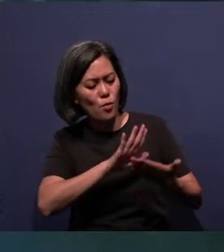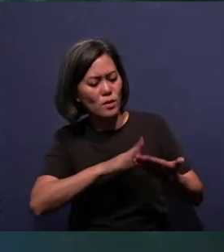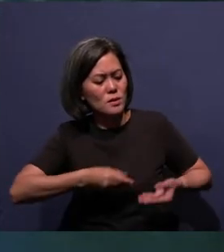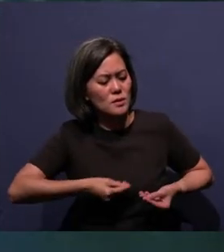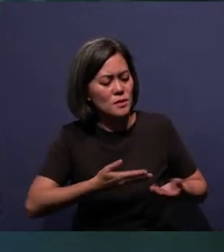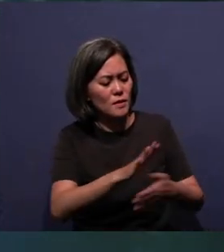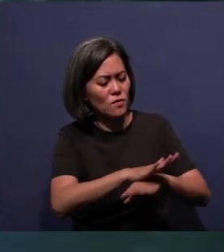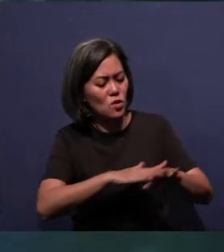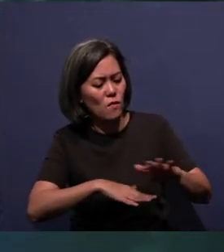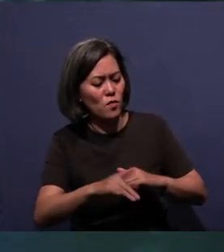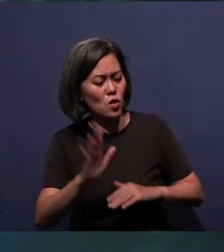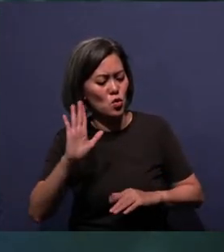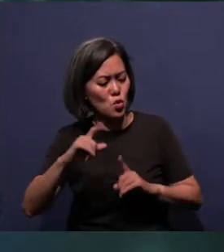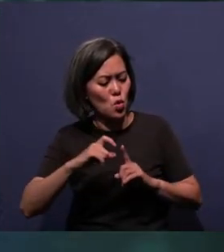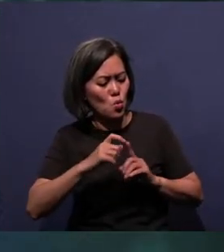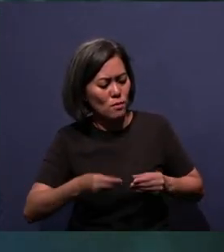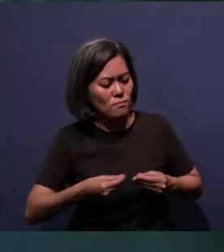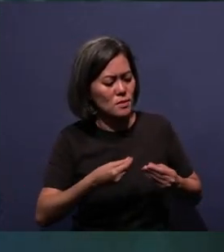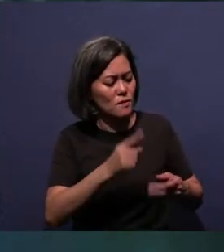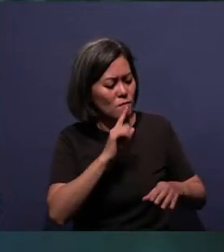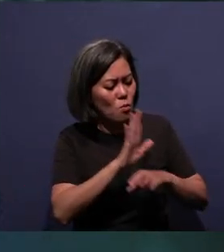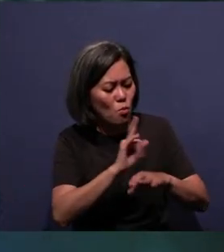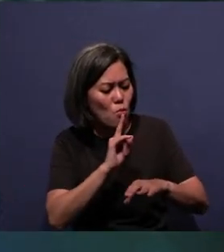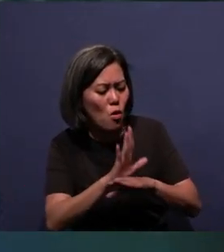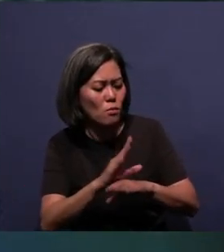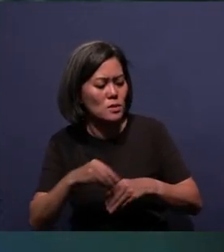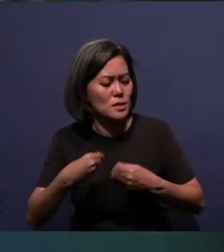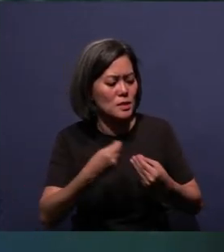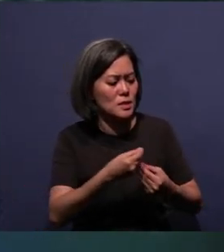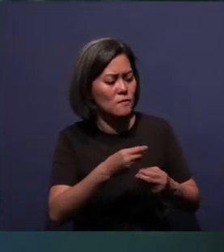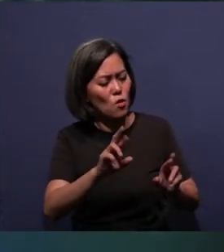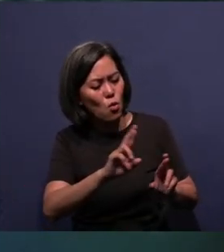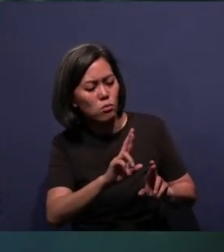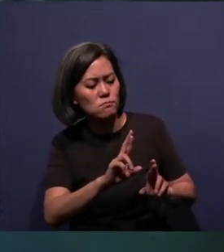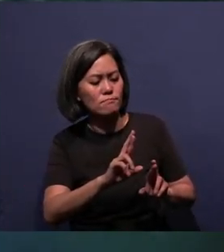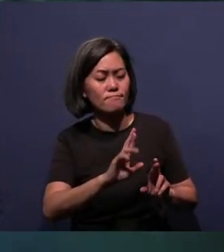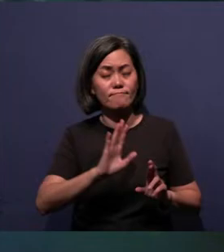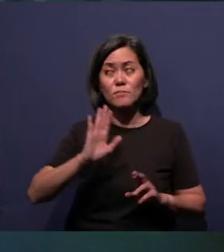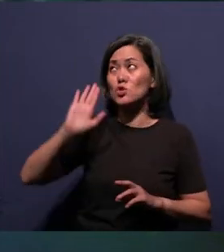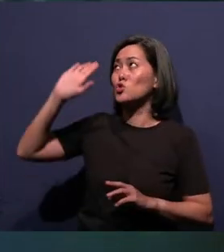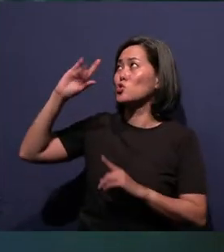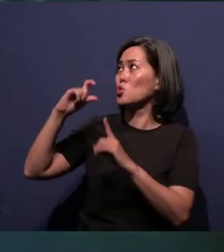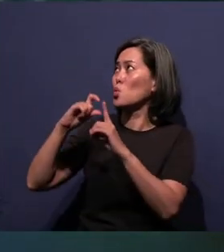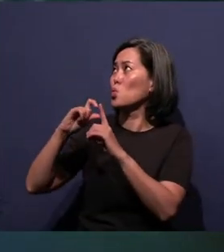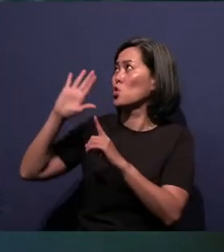And may Your promises grant them hope. For it is in Your Word and in Your promises that we